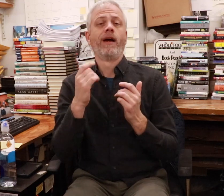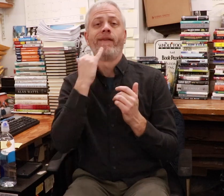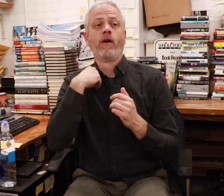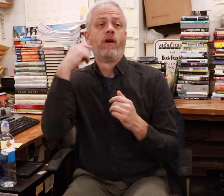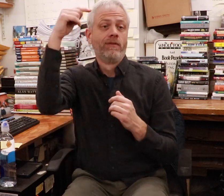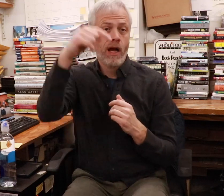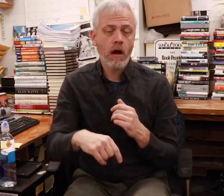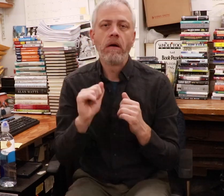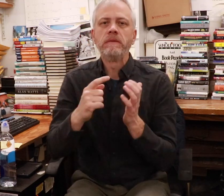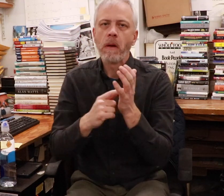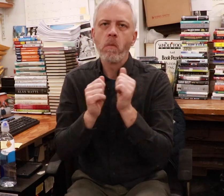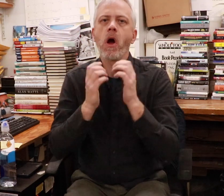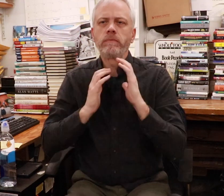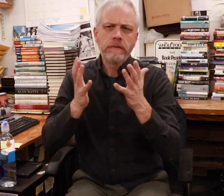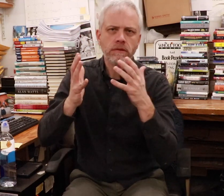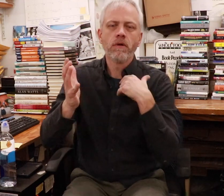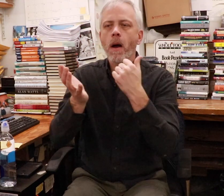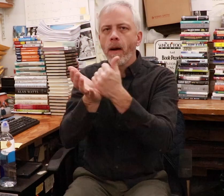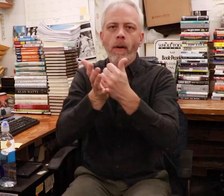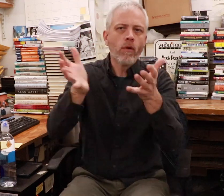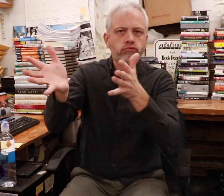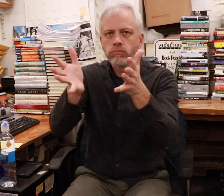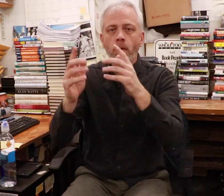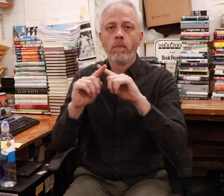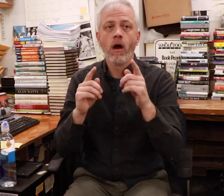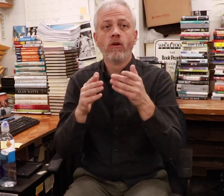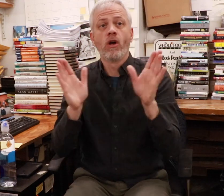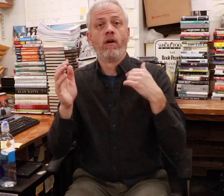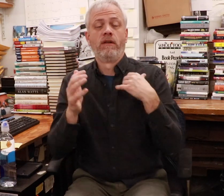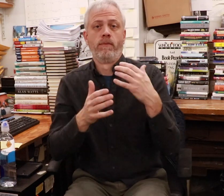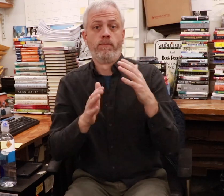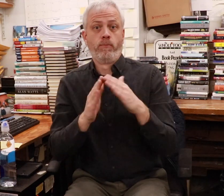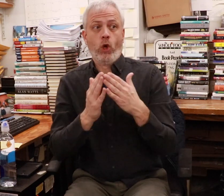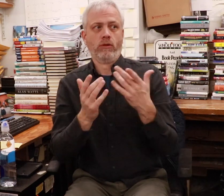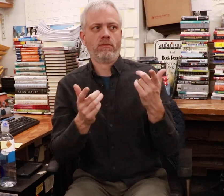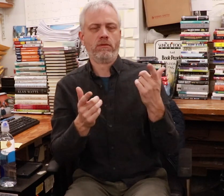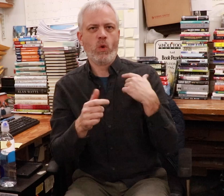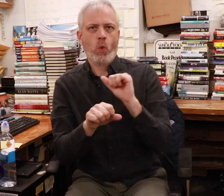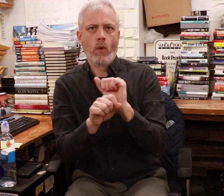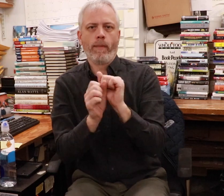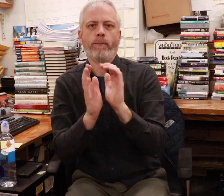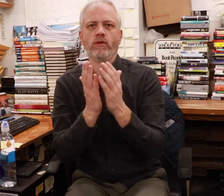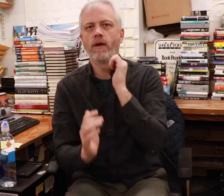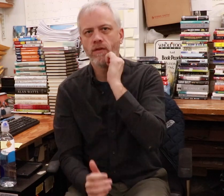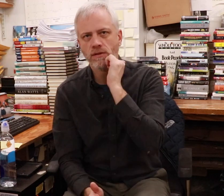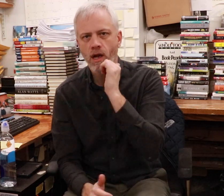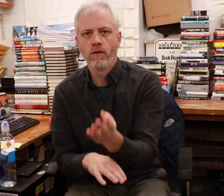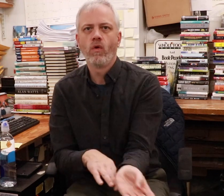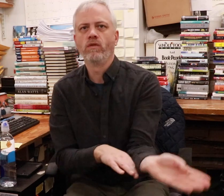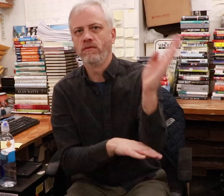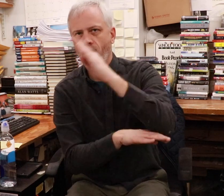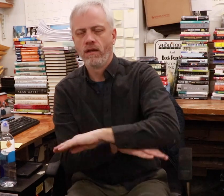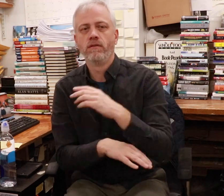I do work with people if I go out of my office, but I work with books mostly, every day, all day!